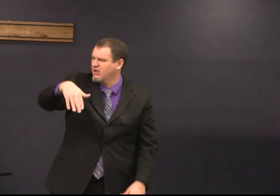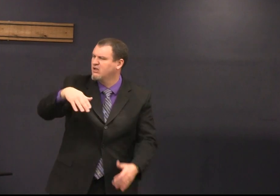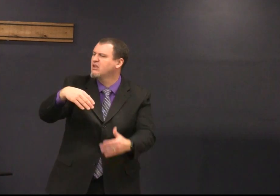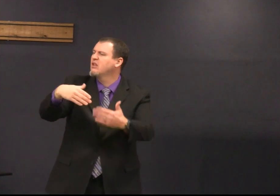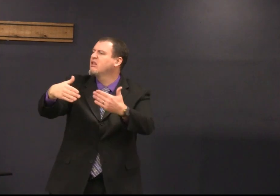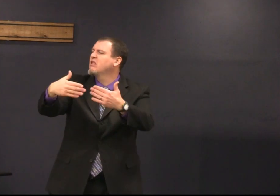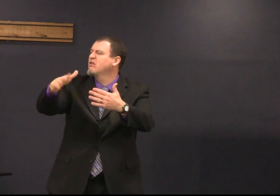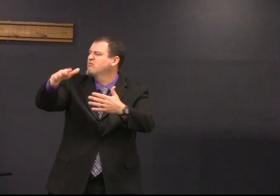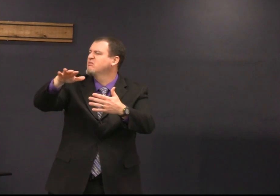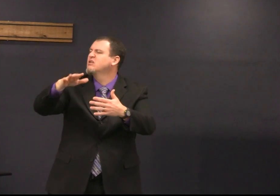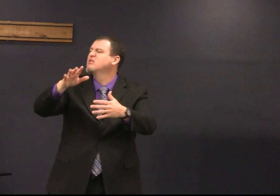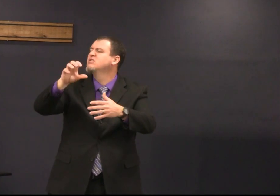go outside and